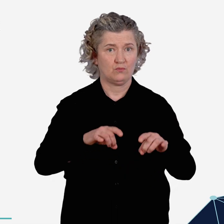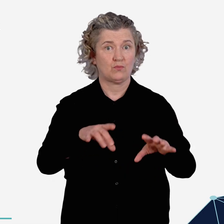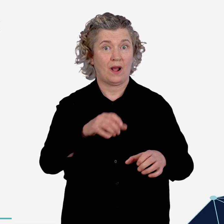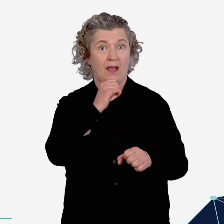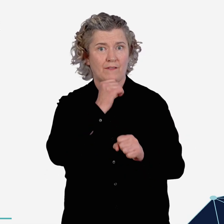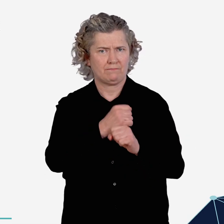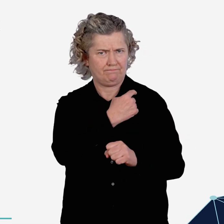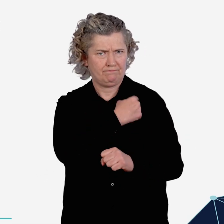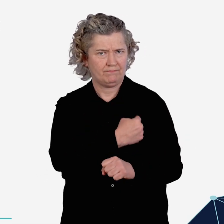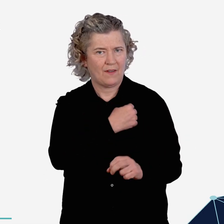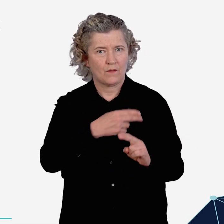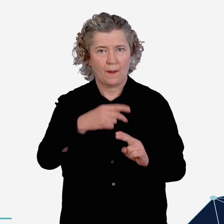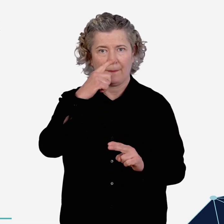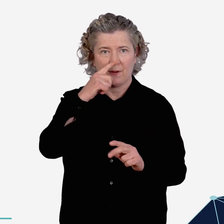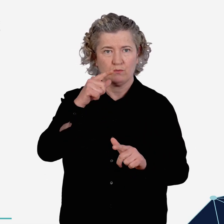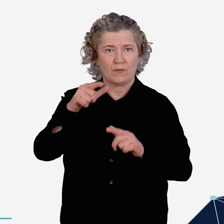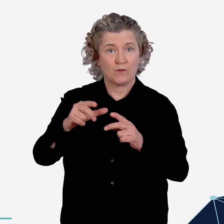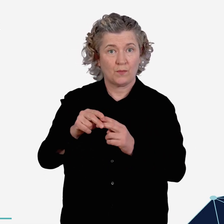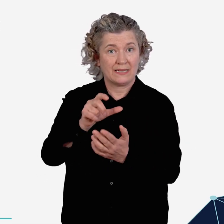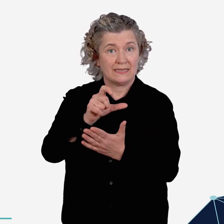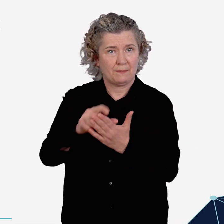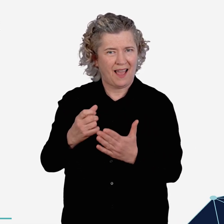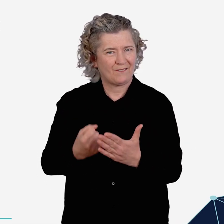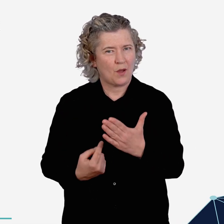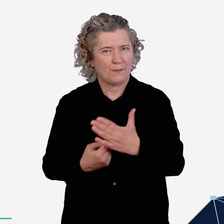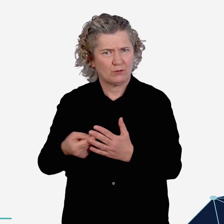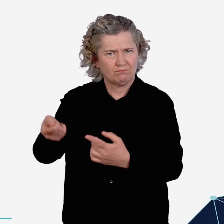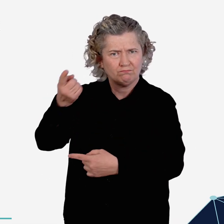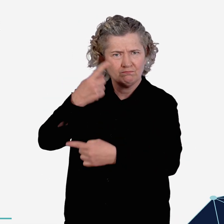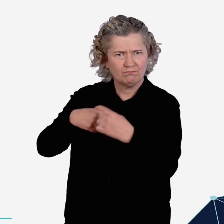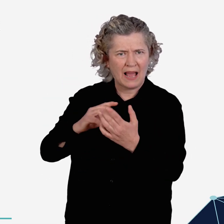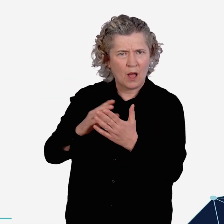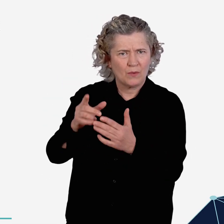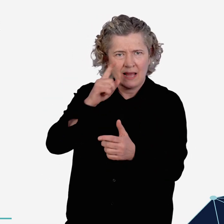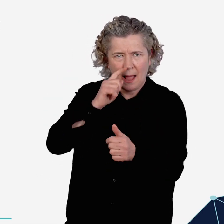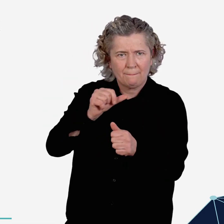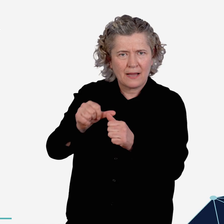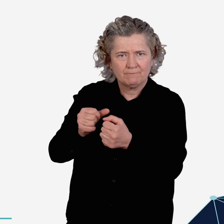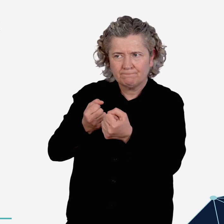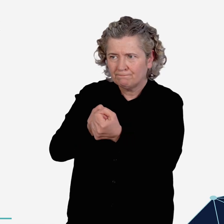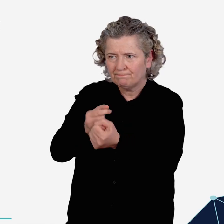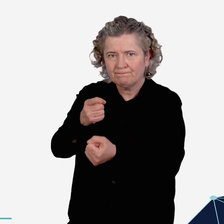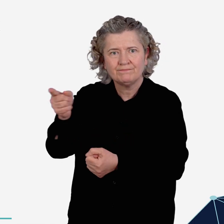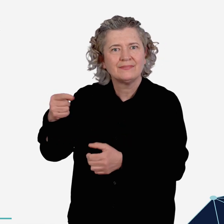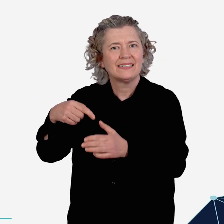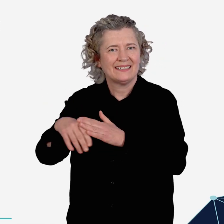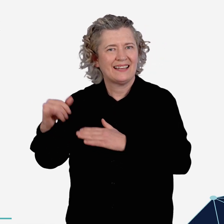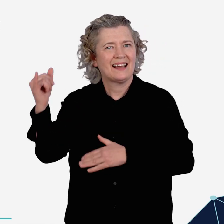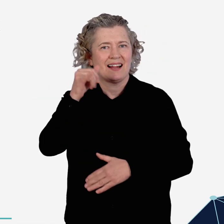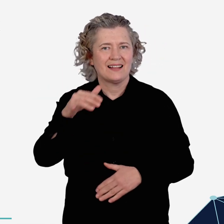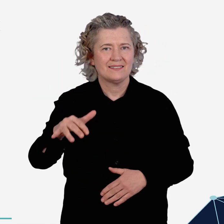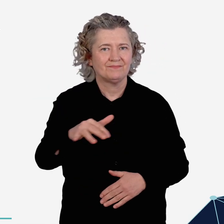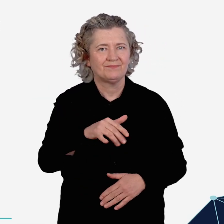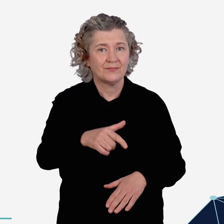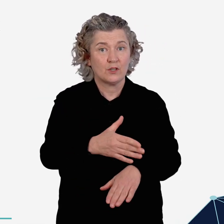The Australian Government is committed to retaining a voice for travellers living with disability about how they can be better served in their interaction with the aviation sector.